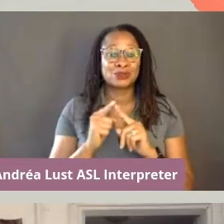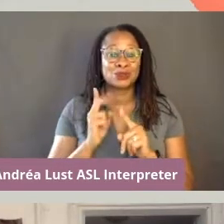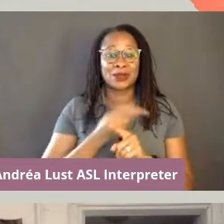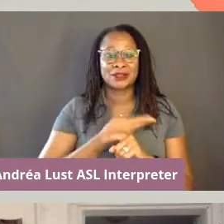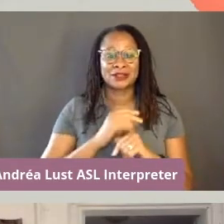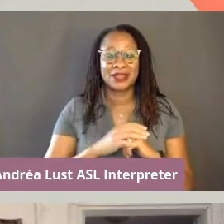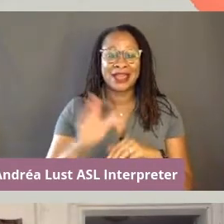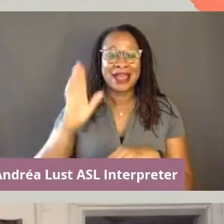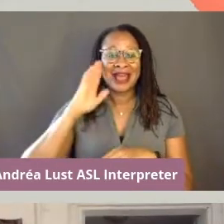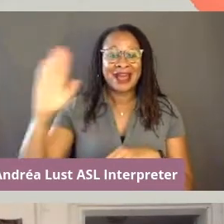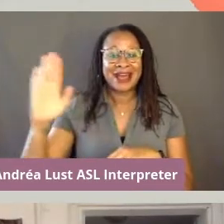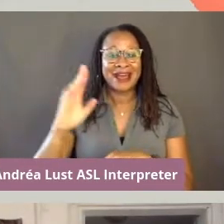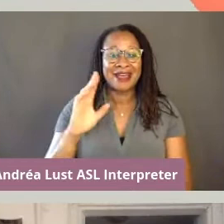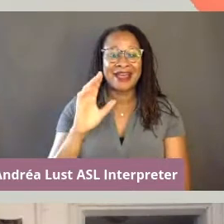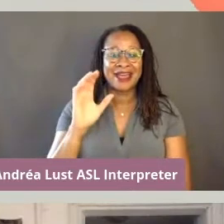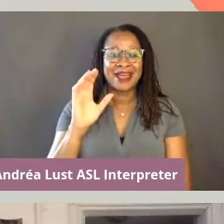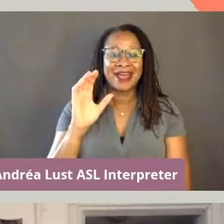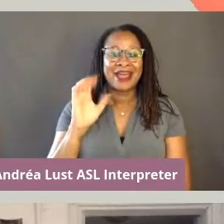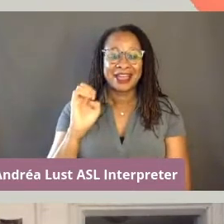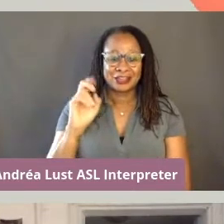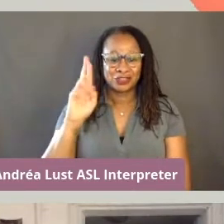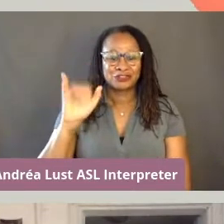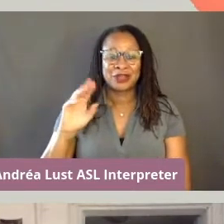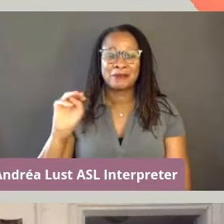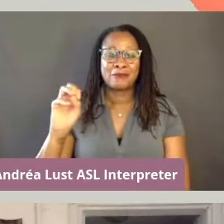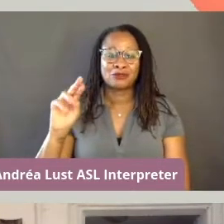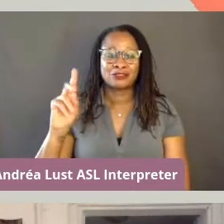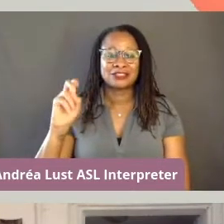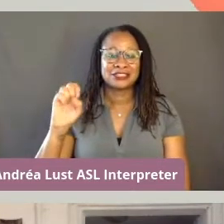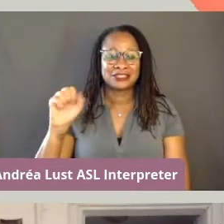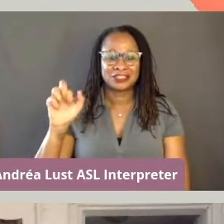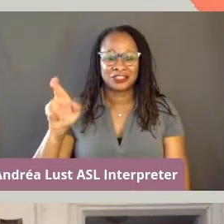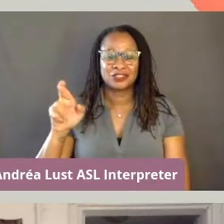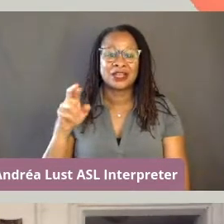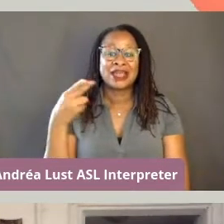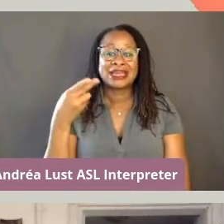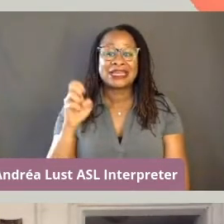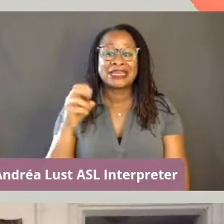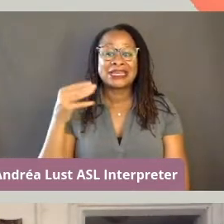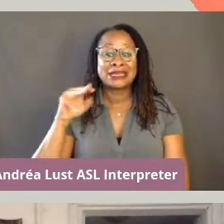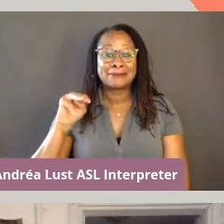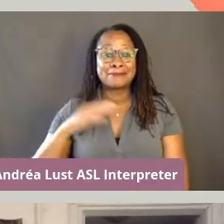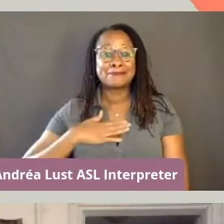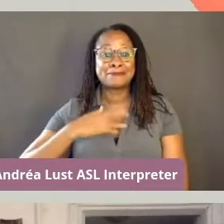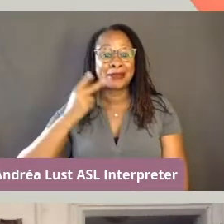So hi, my name is Esery Mondesir. I go by he and him.